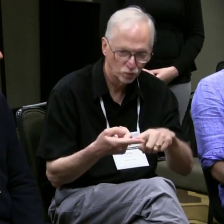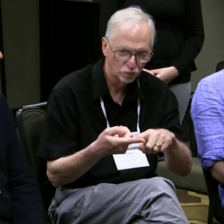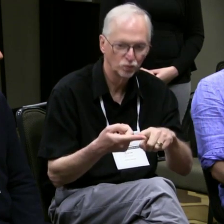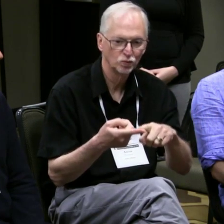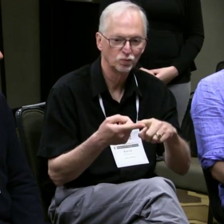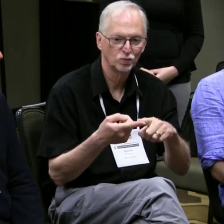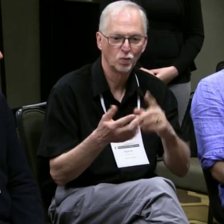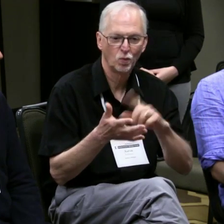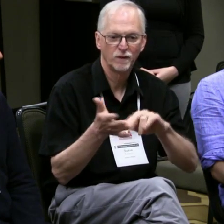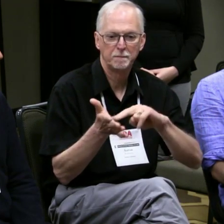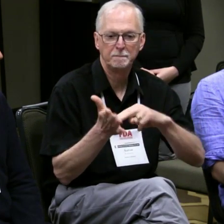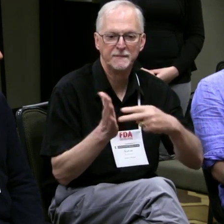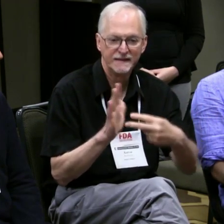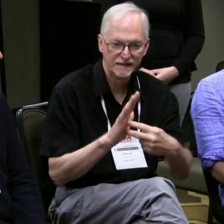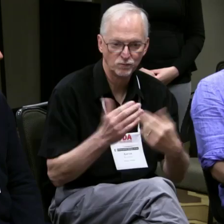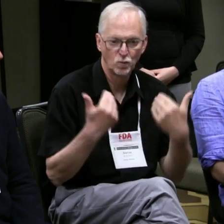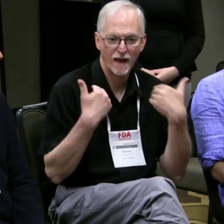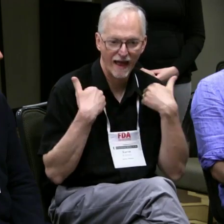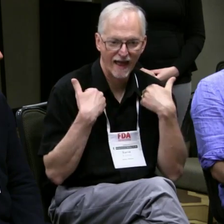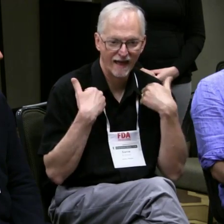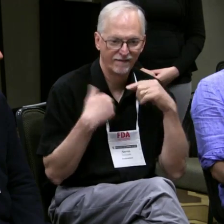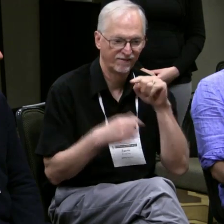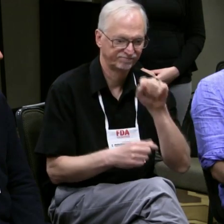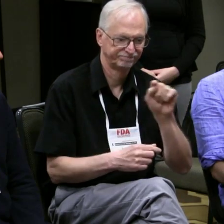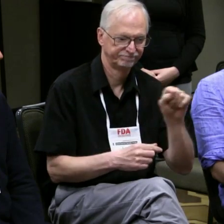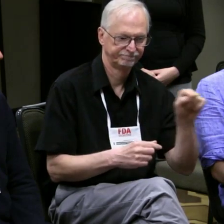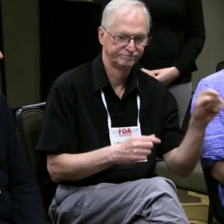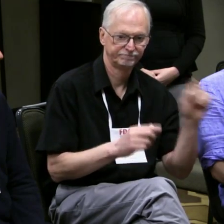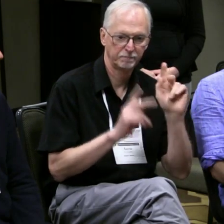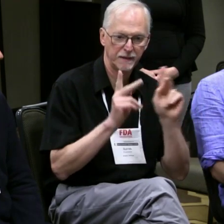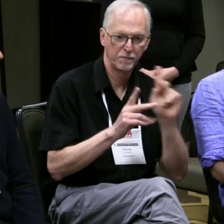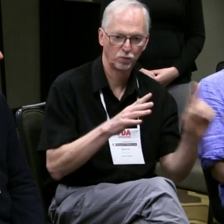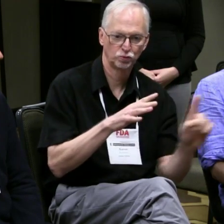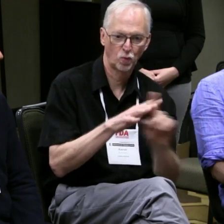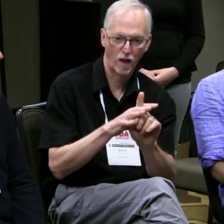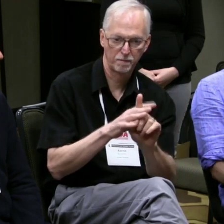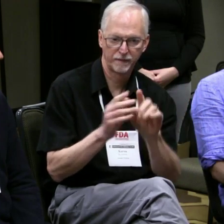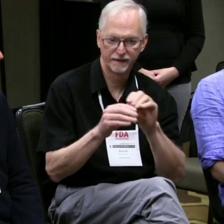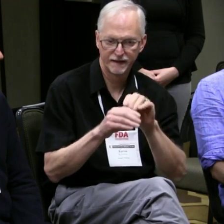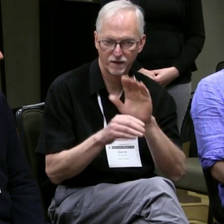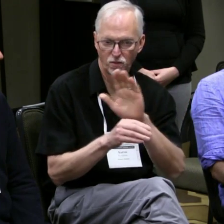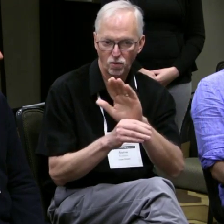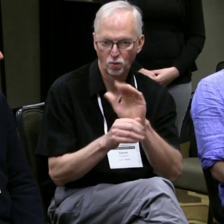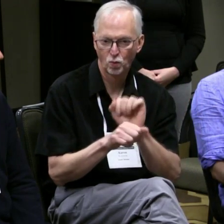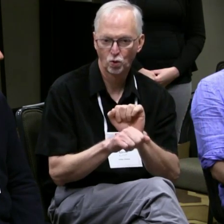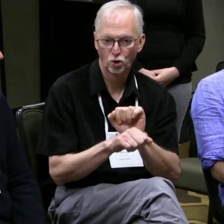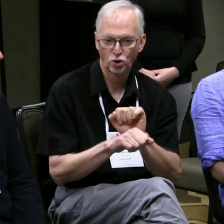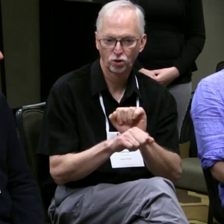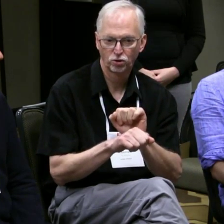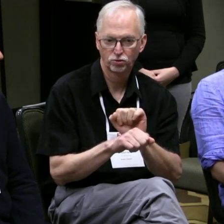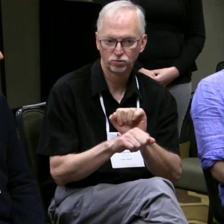they're being introduced to what it really means to have these different types of individuals show up